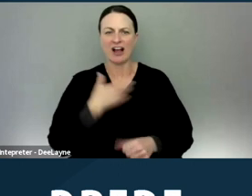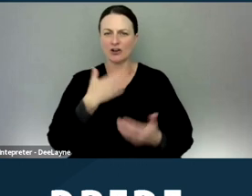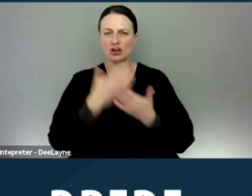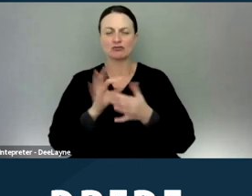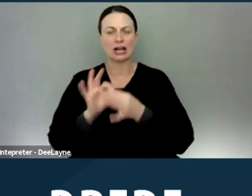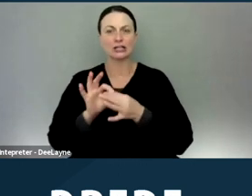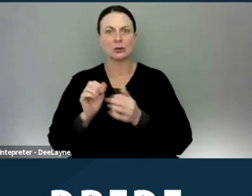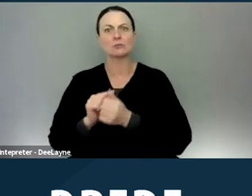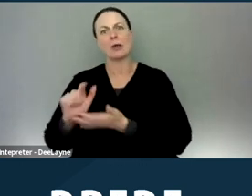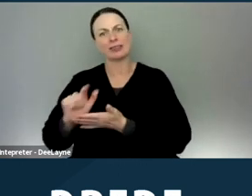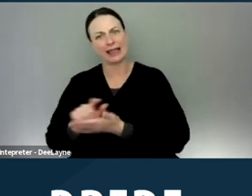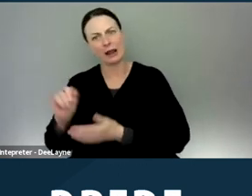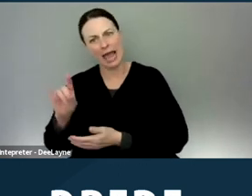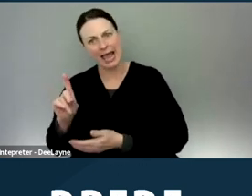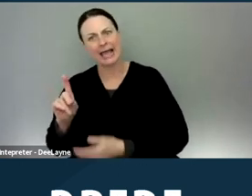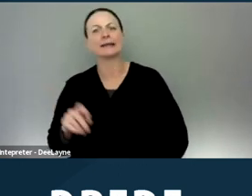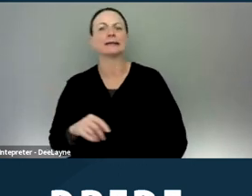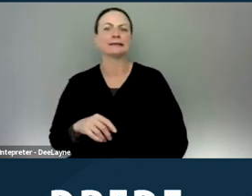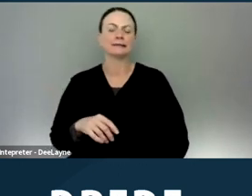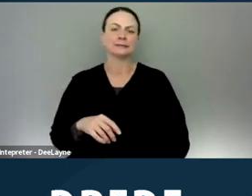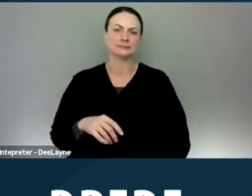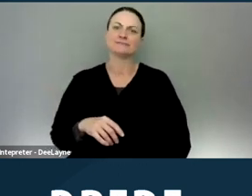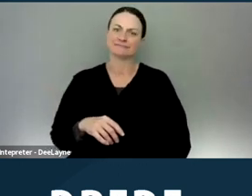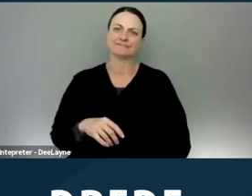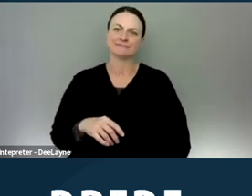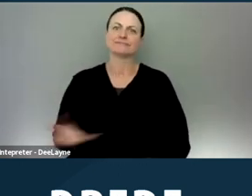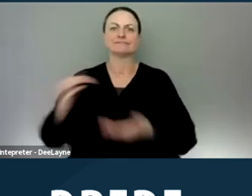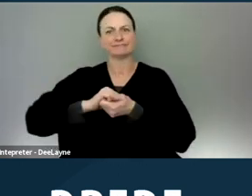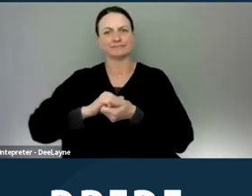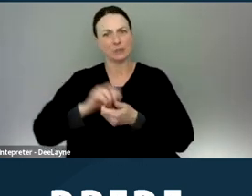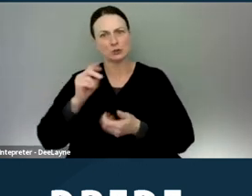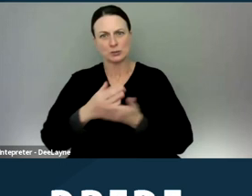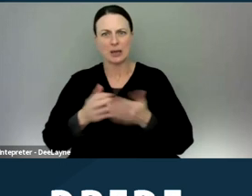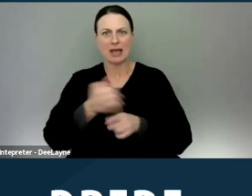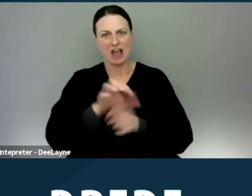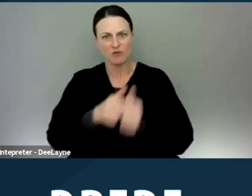with the legal aid organization, and they teamed to do some enforcement activity.